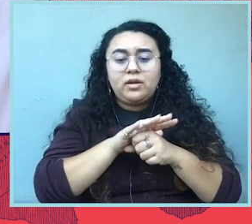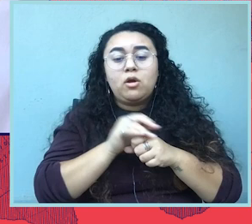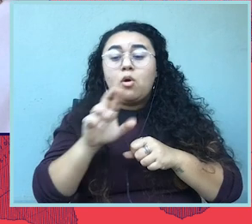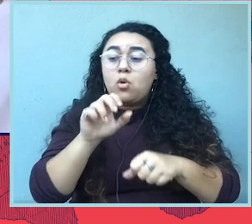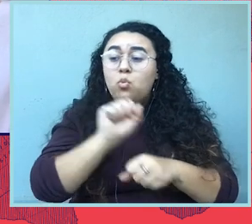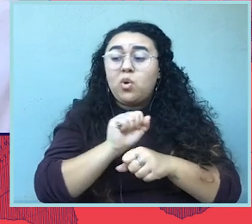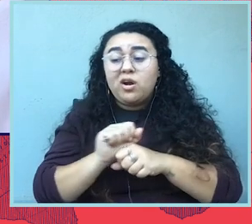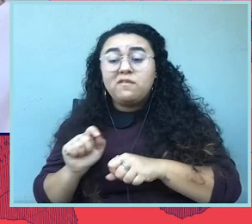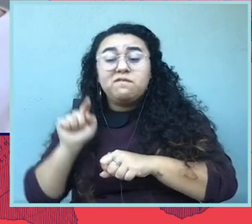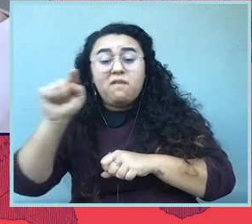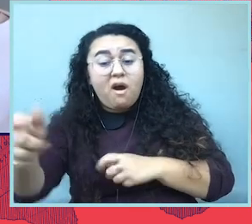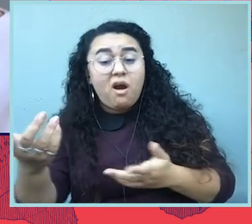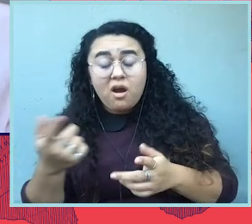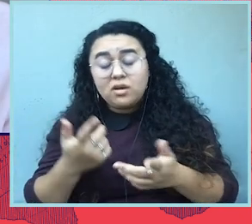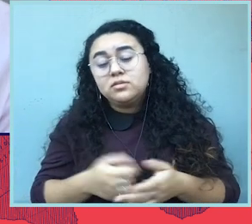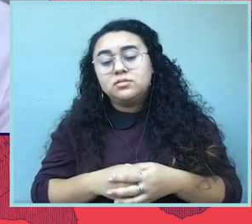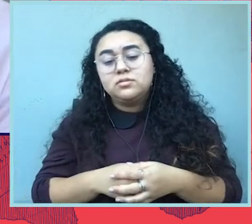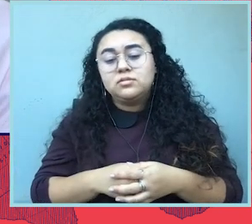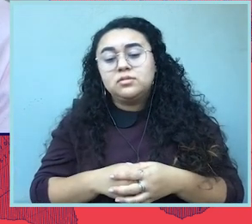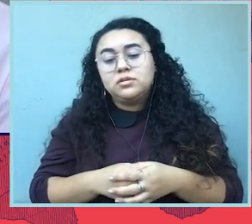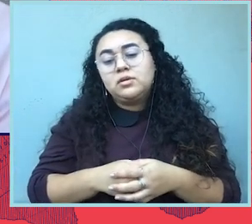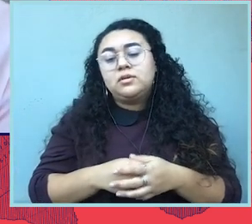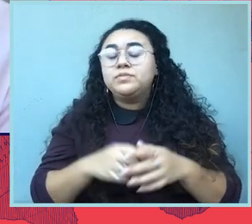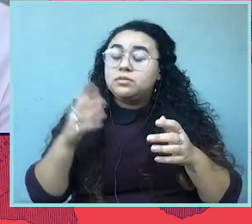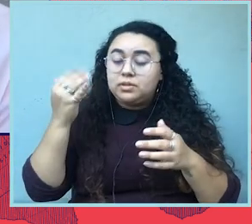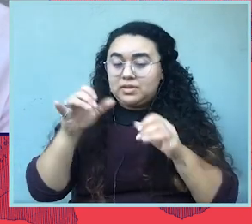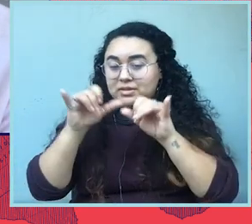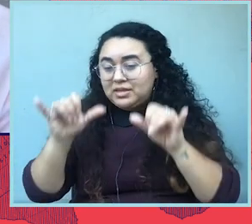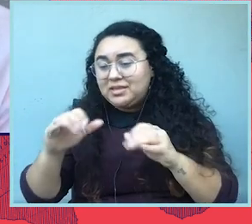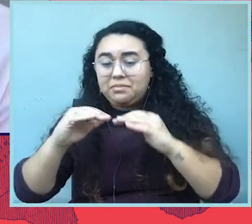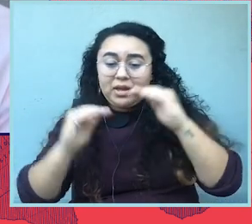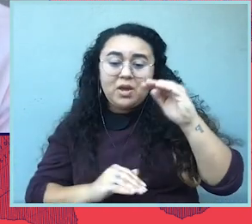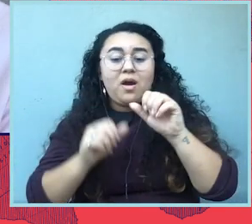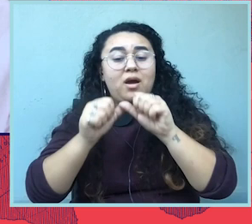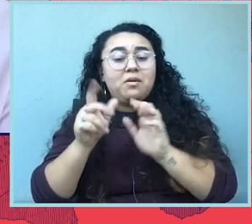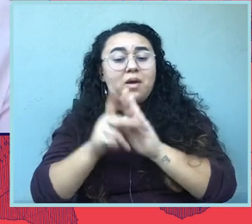And of course, because of systemic and institutional inequalities and ongoing policy choices that